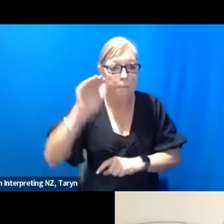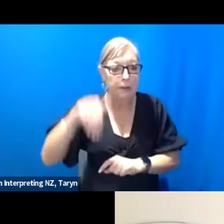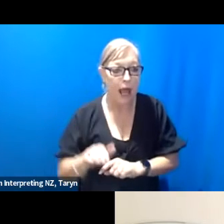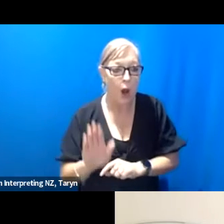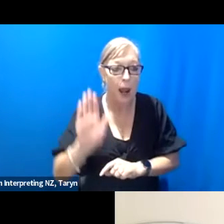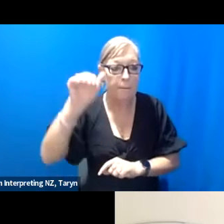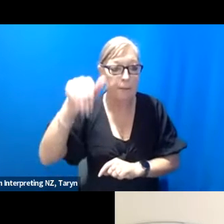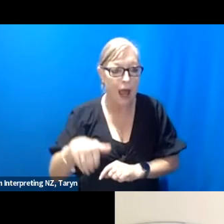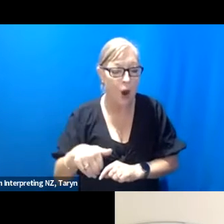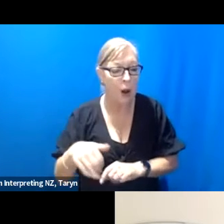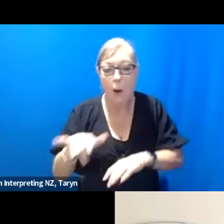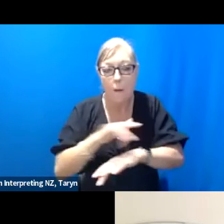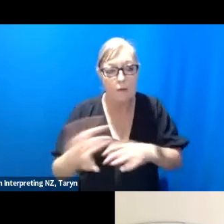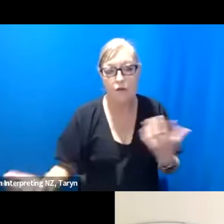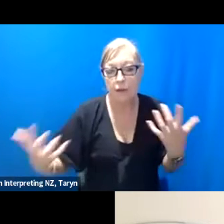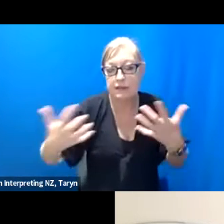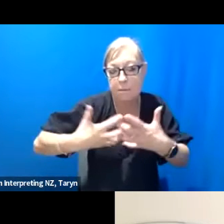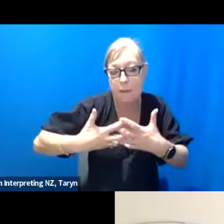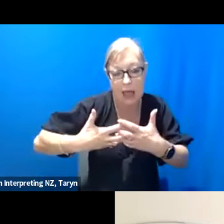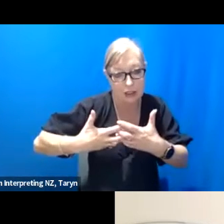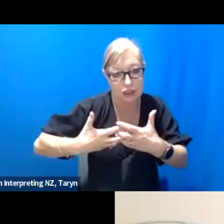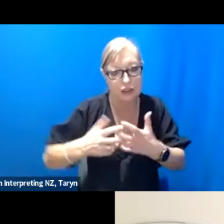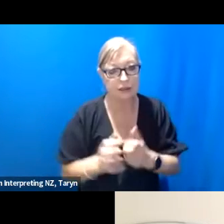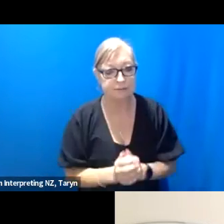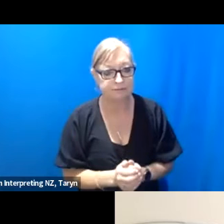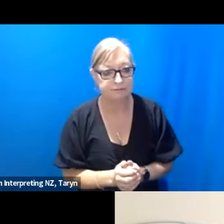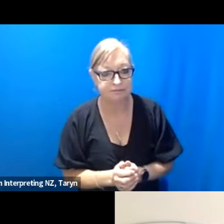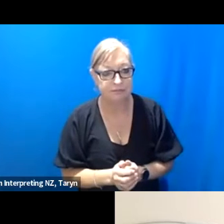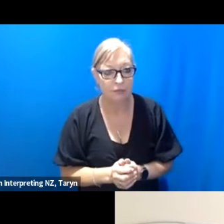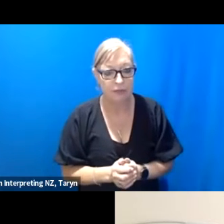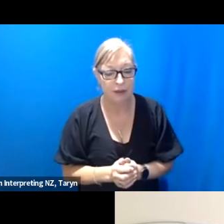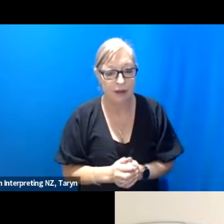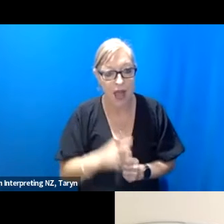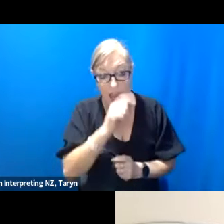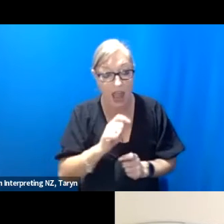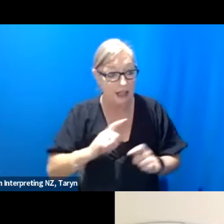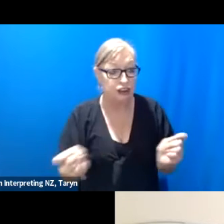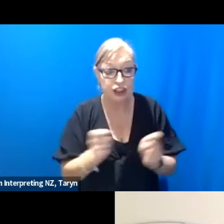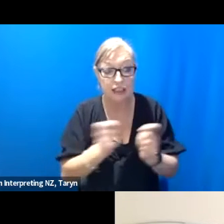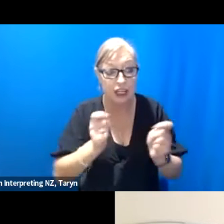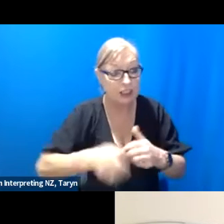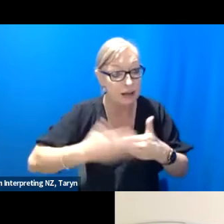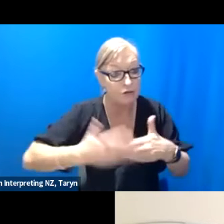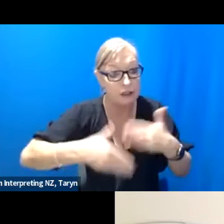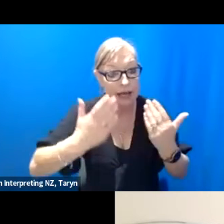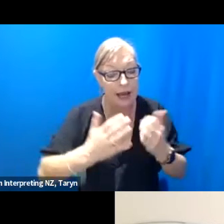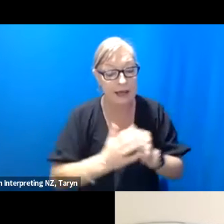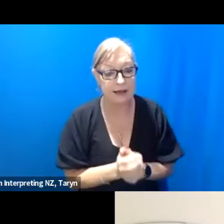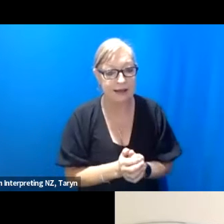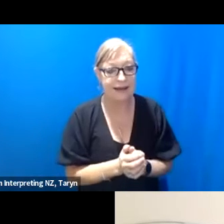or where it's at one day to the next. I think with some scores I'm more successful than in others